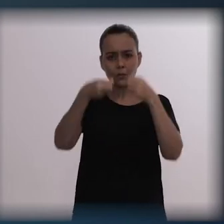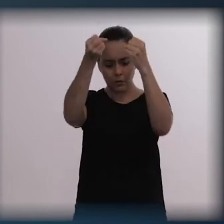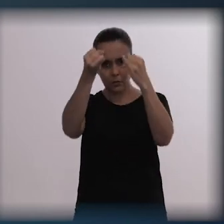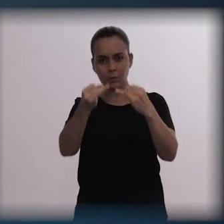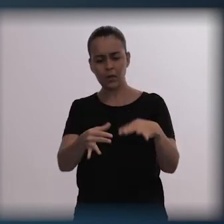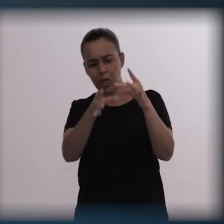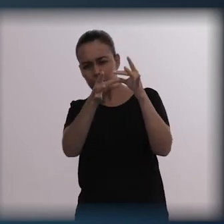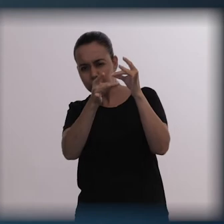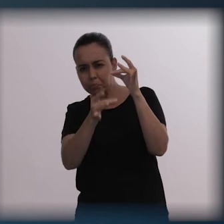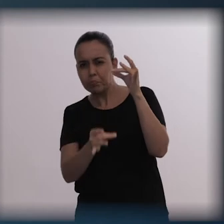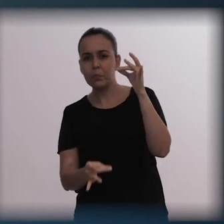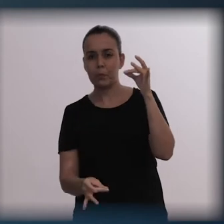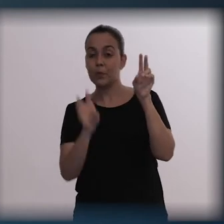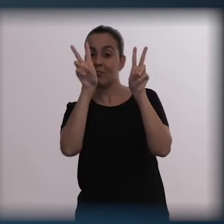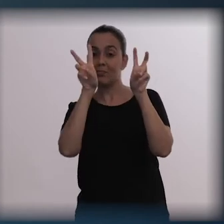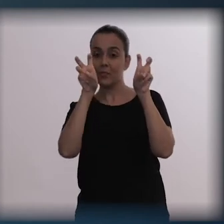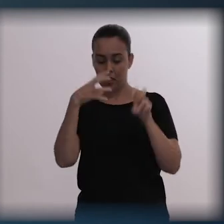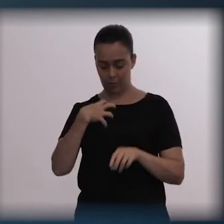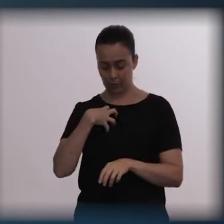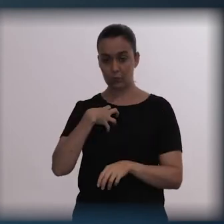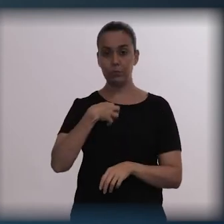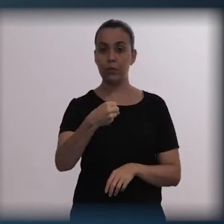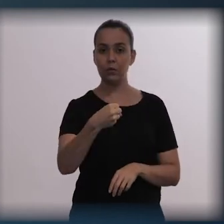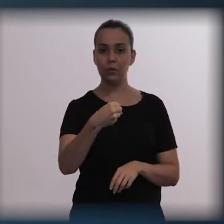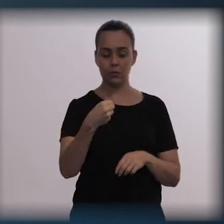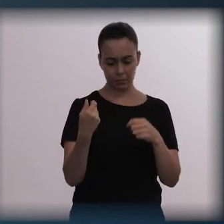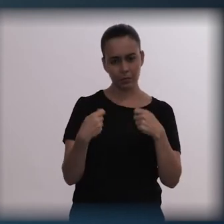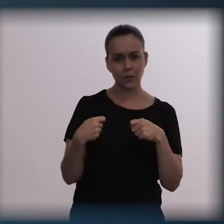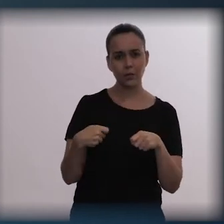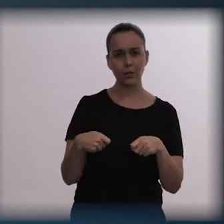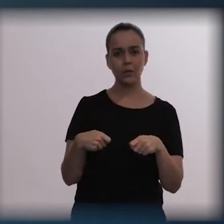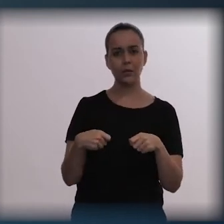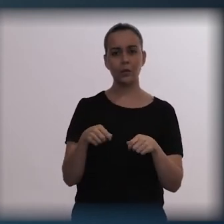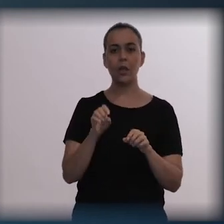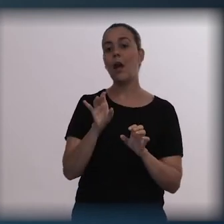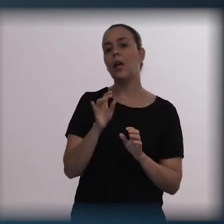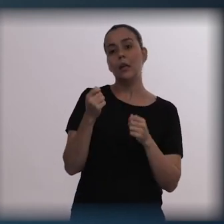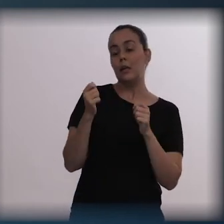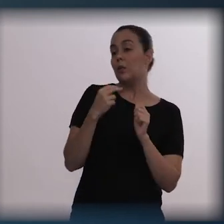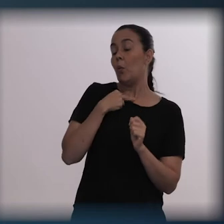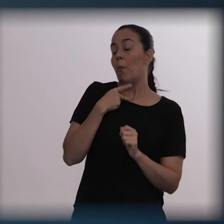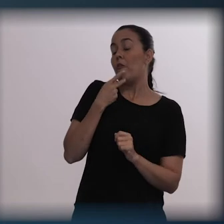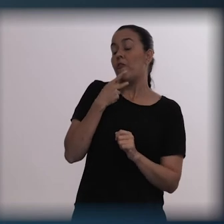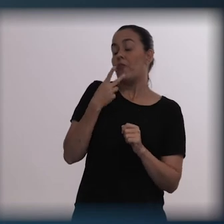Avoid talking about suicide will not prevent people from keep